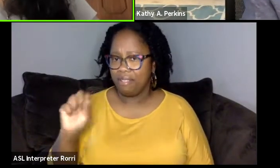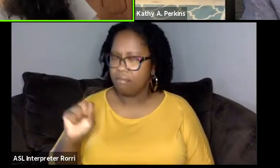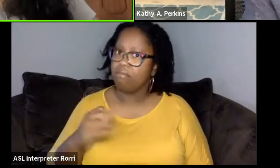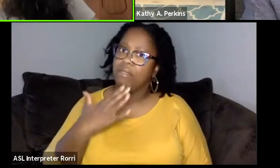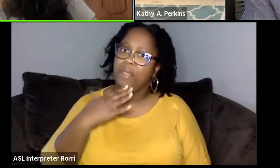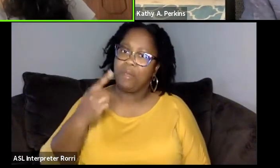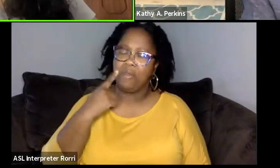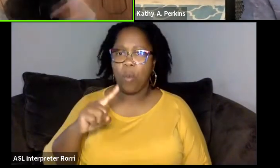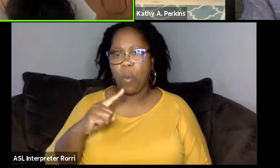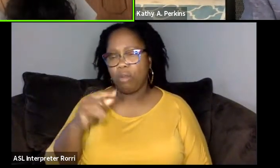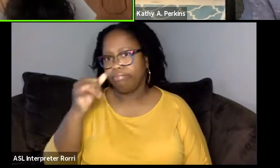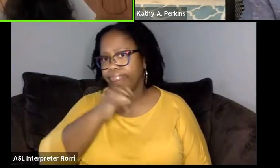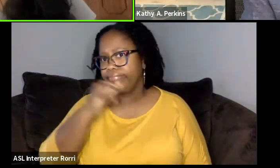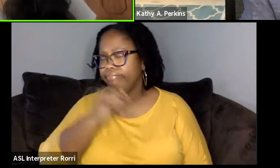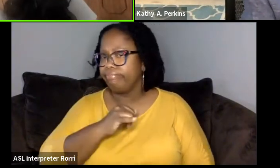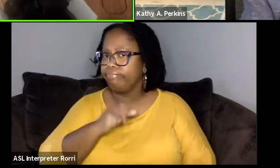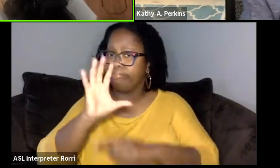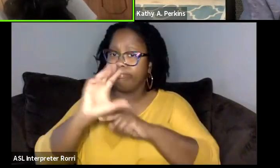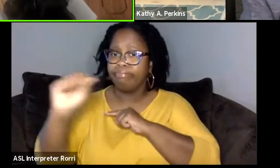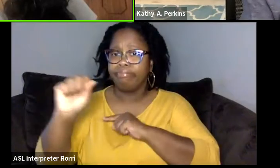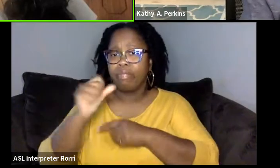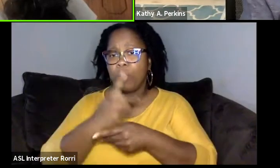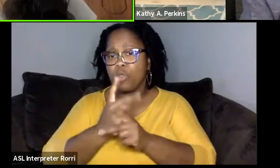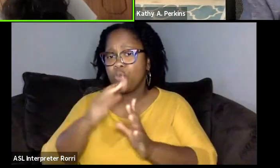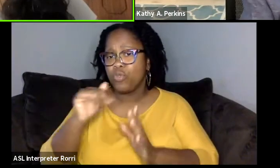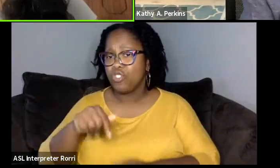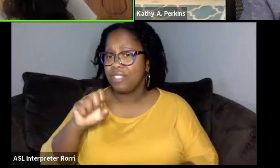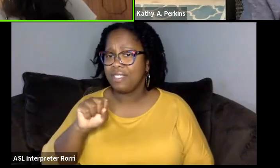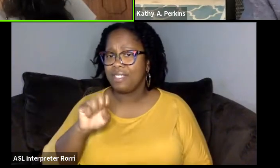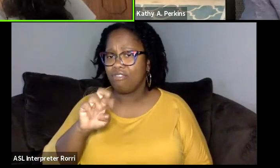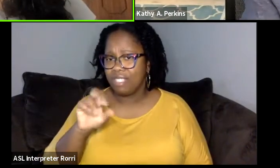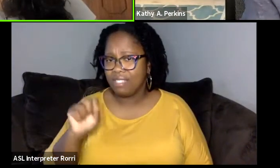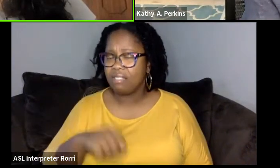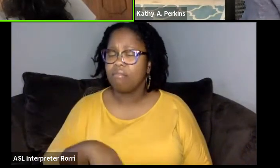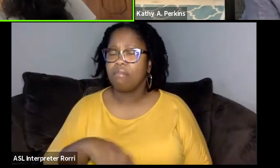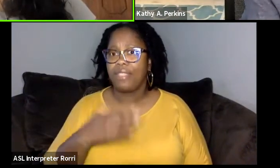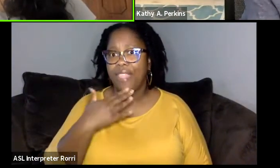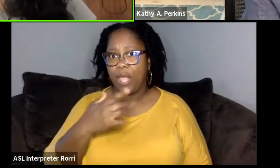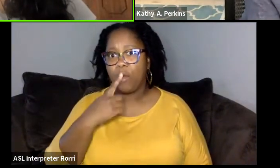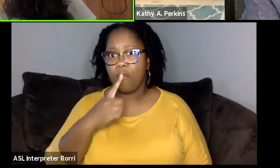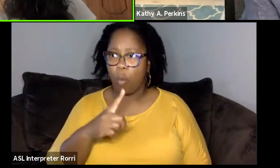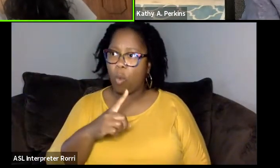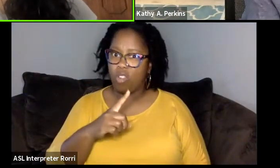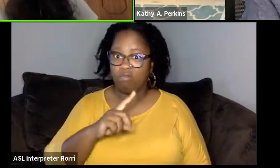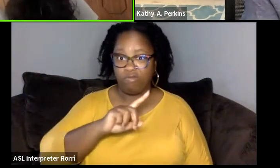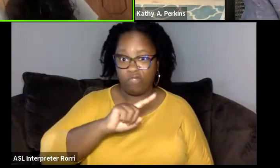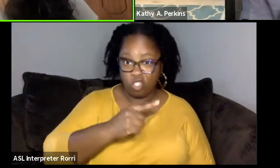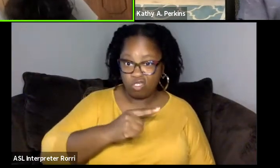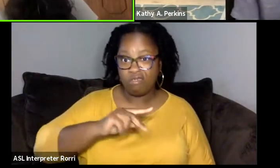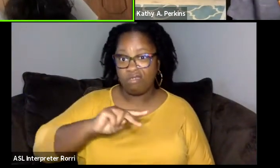and for renewing it and for their cost and support. I'd like to thank Tebere Arts Foundation